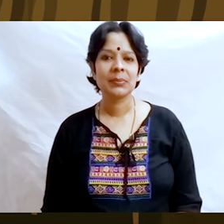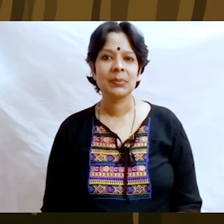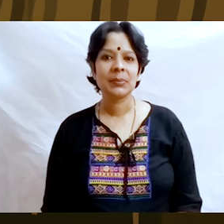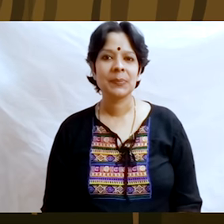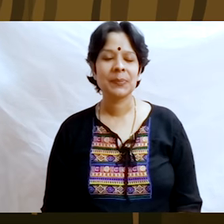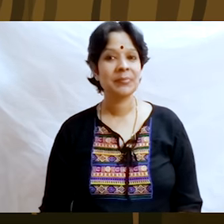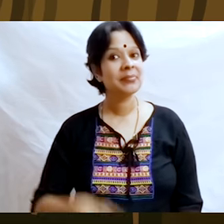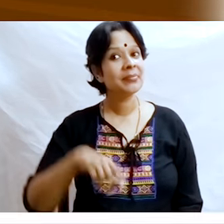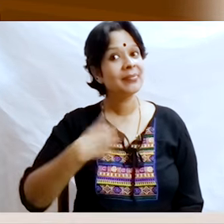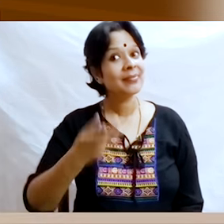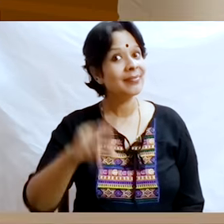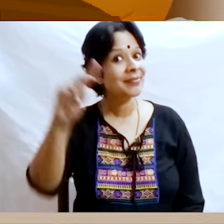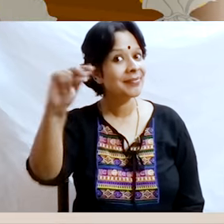And soon began to get rich